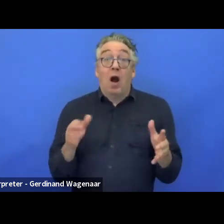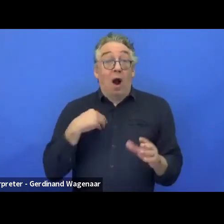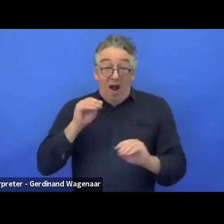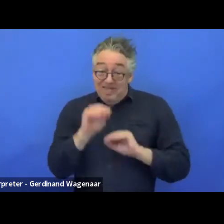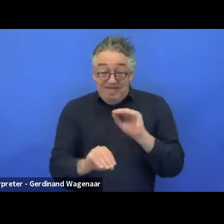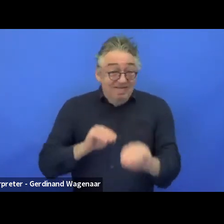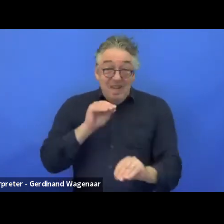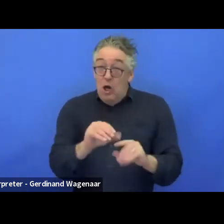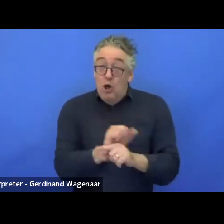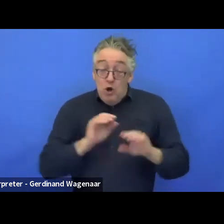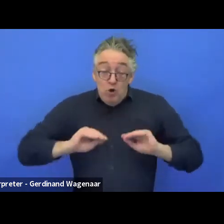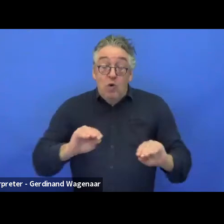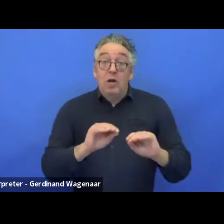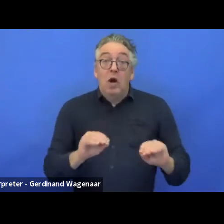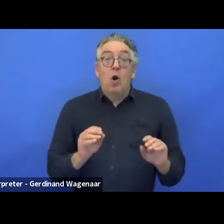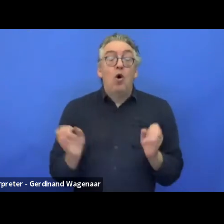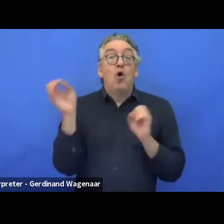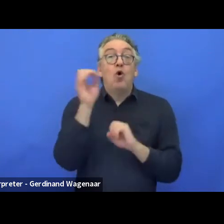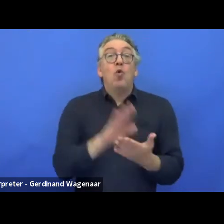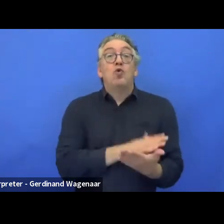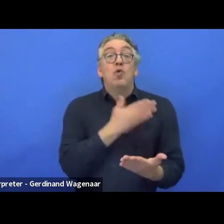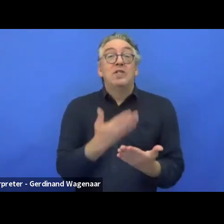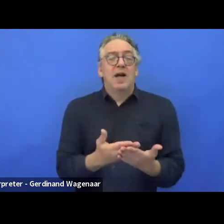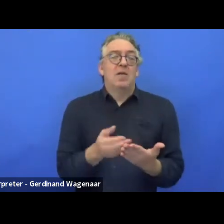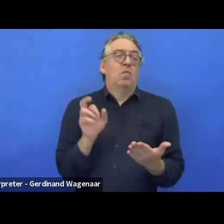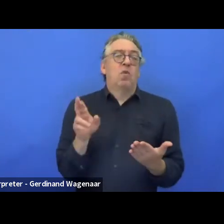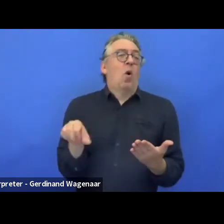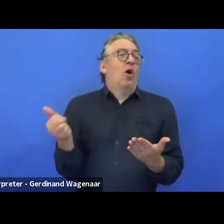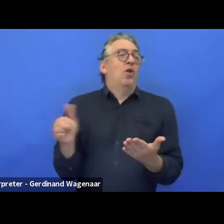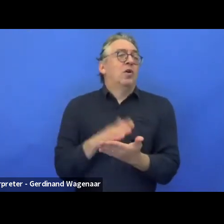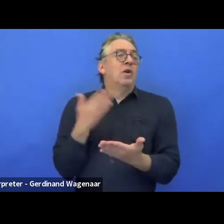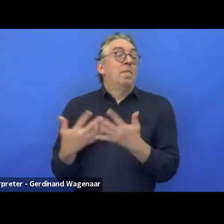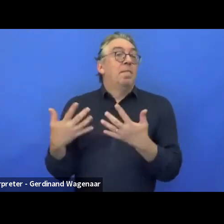Google translate and translation engines become better and better.